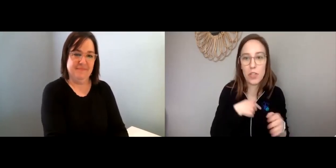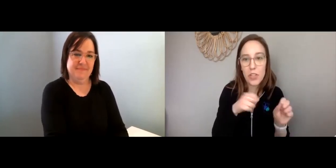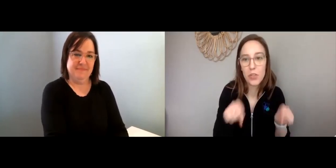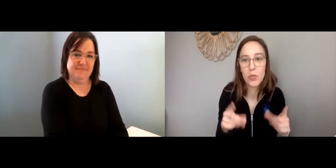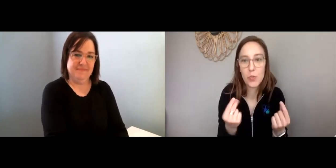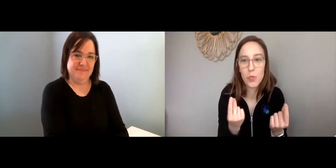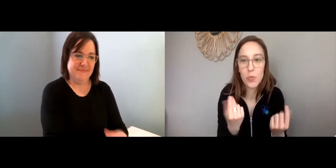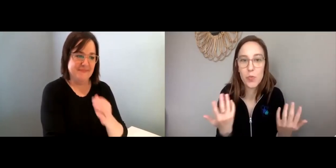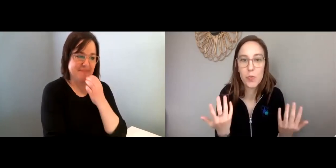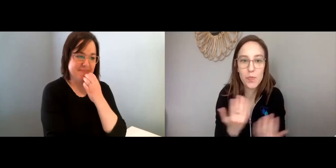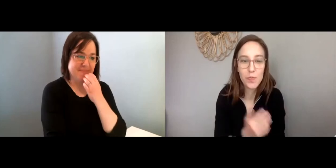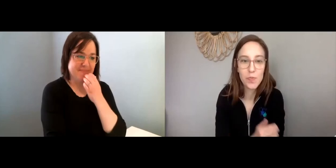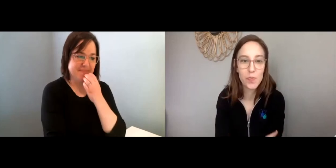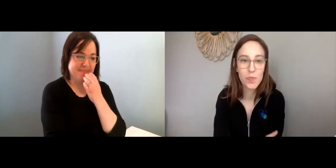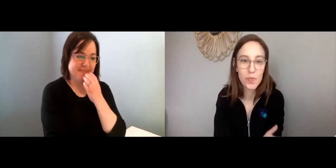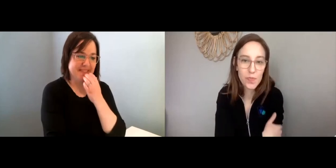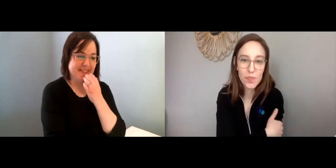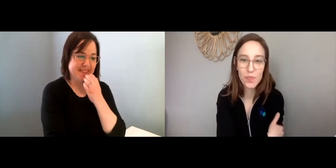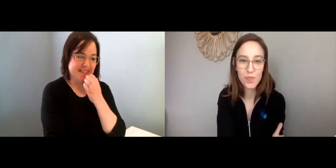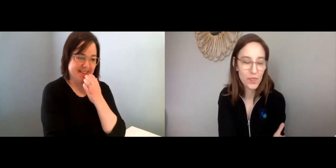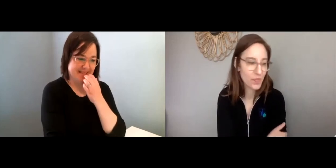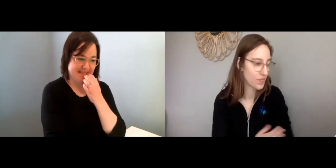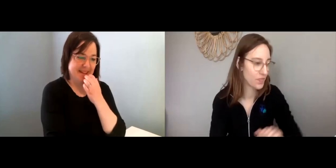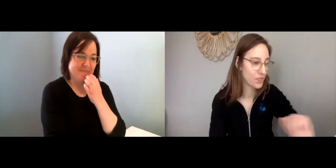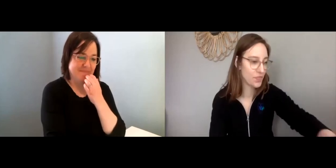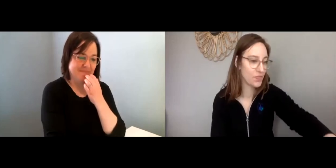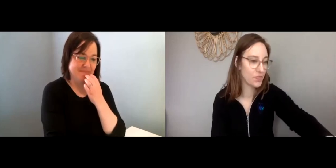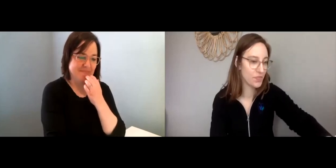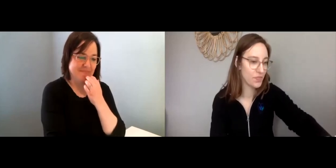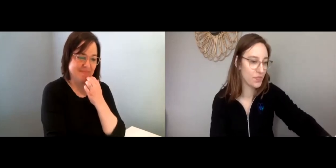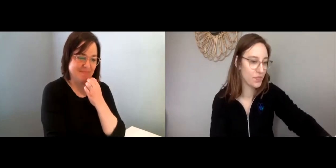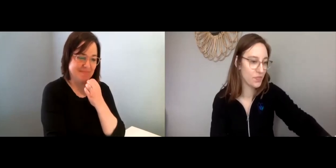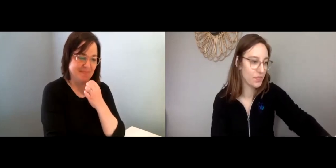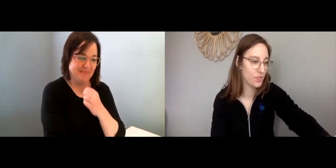What are some of the different ways that we can deal with them?